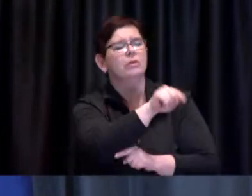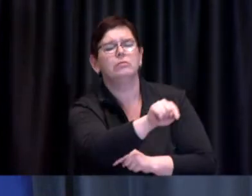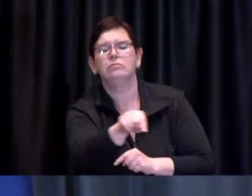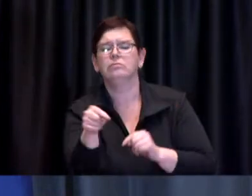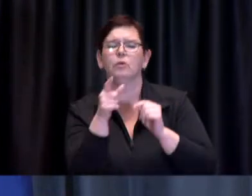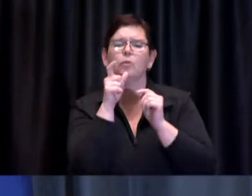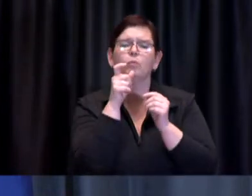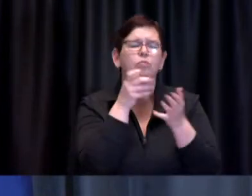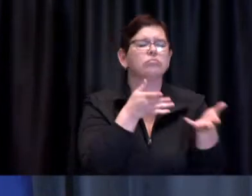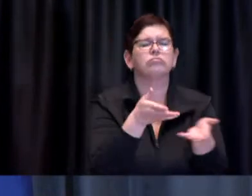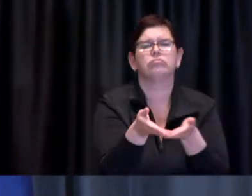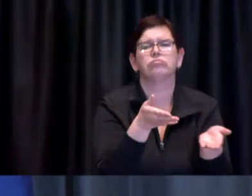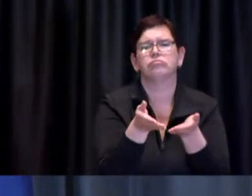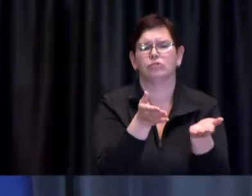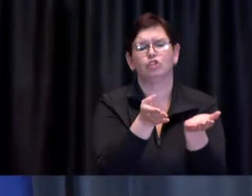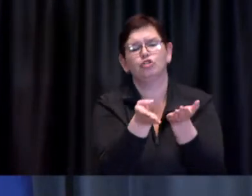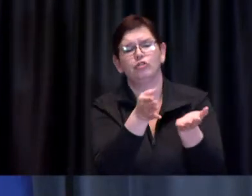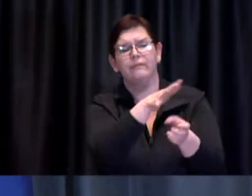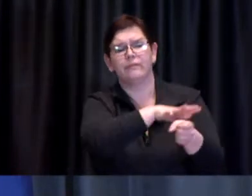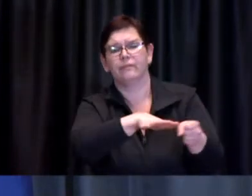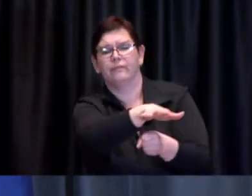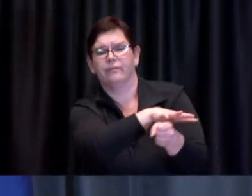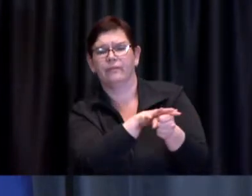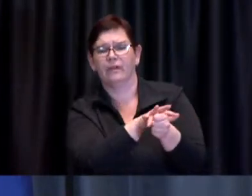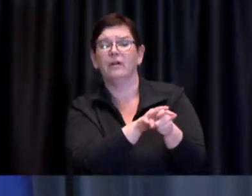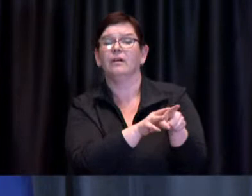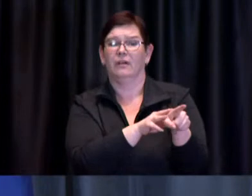These types of mobile clinics are located in specific locations,